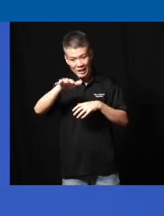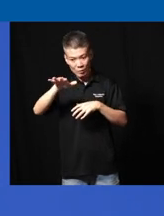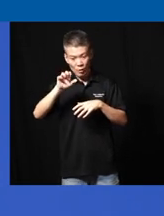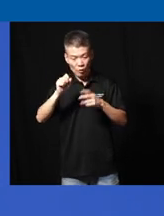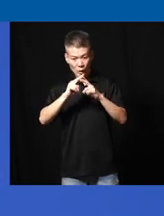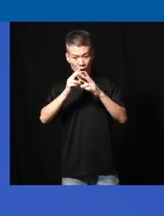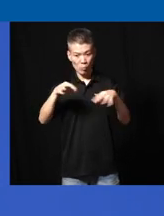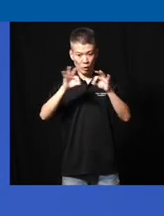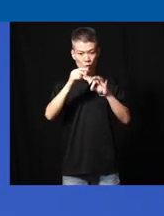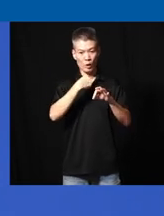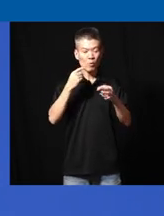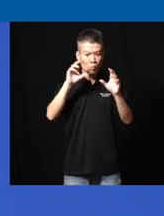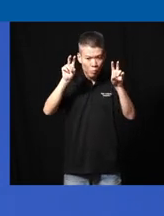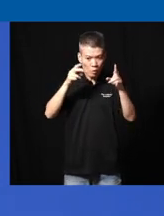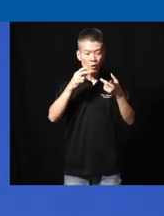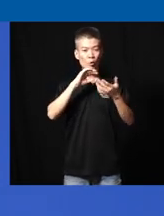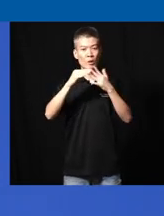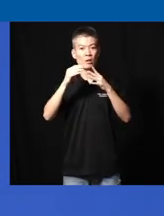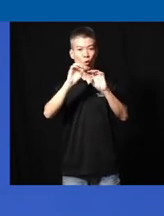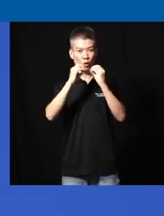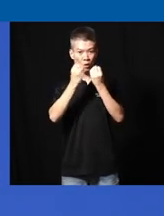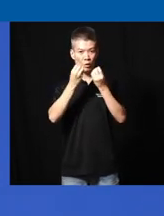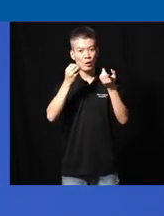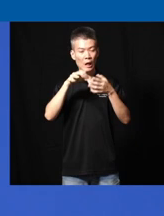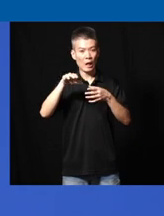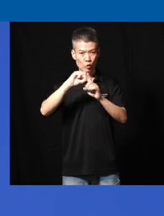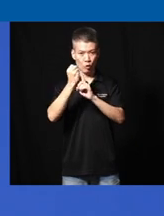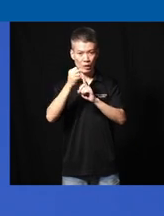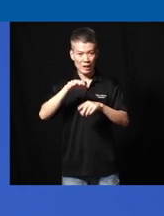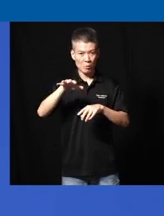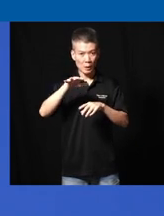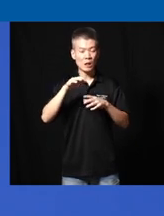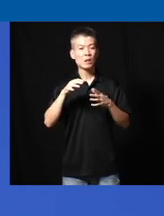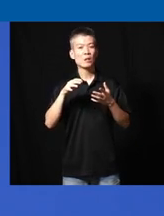is very important to us we call the community organization and social space so uh in the